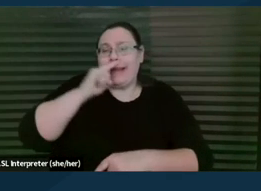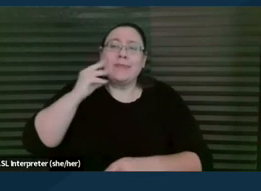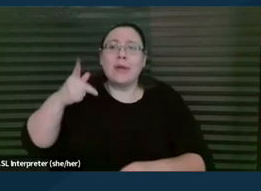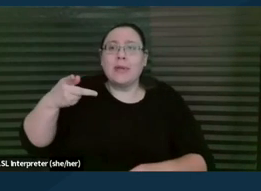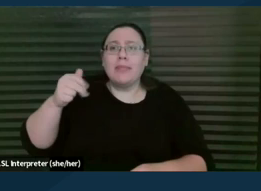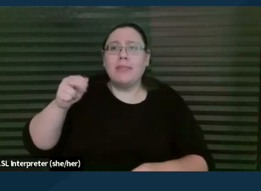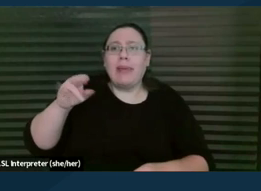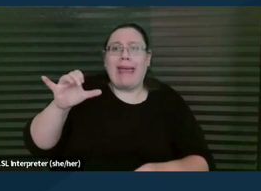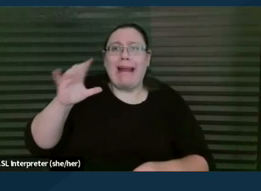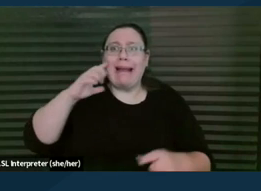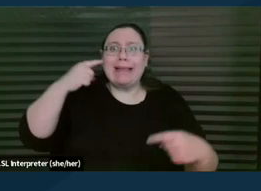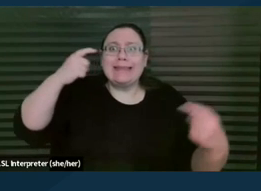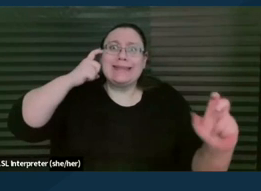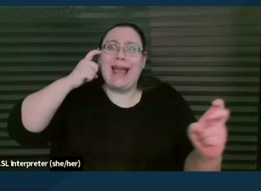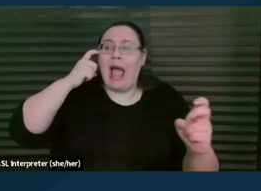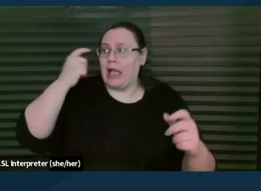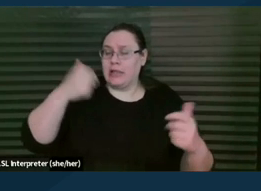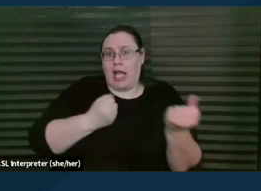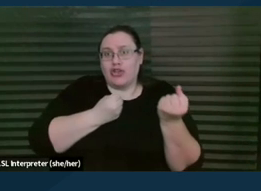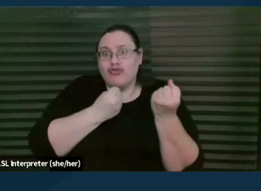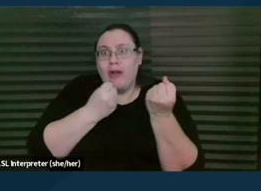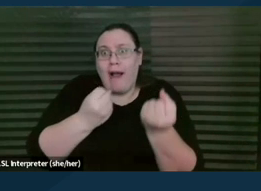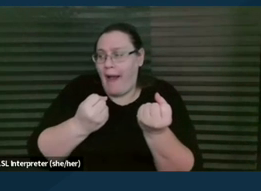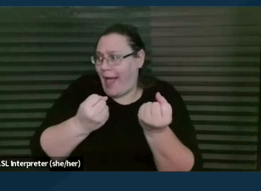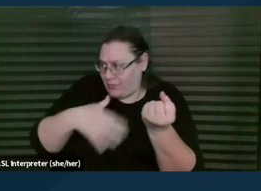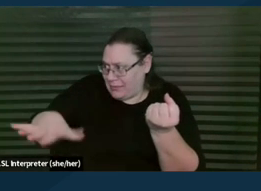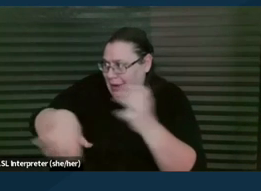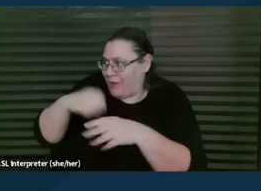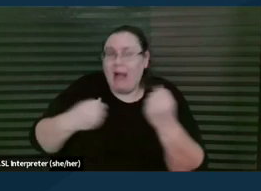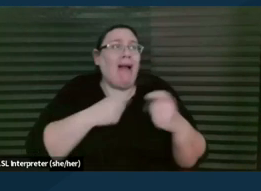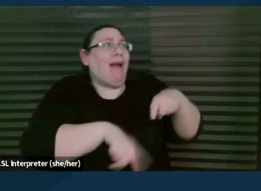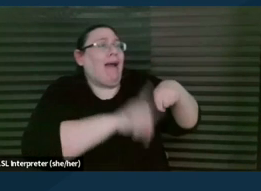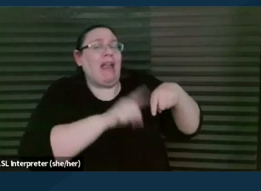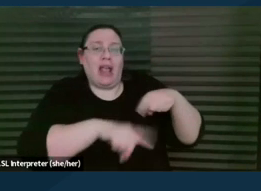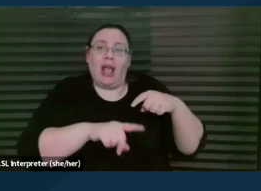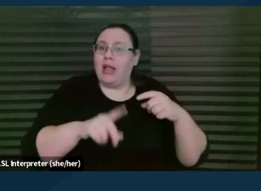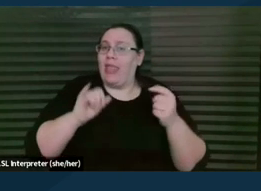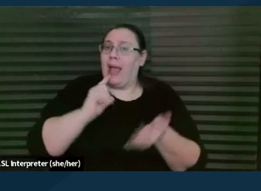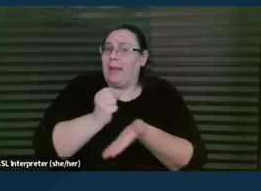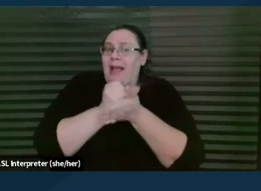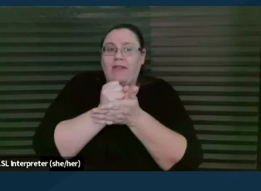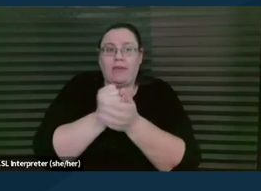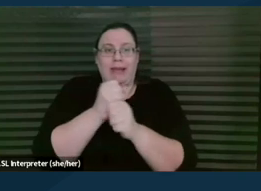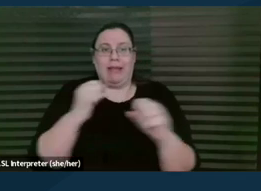I actually drive them and then they can't get out of car and so on. And that can be really helpful in making that connection that, you know,